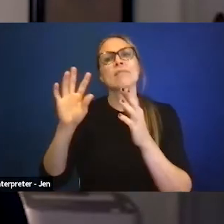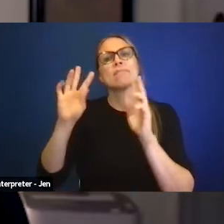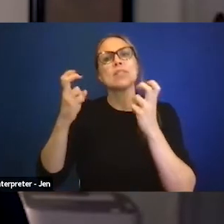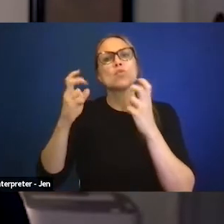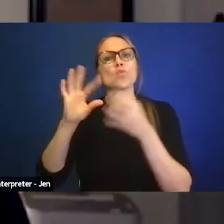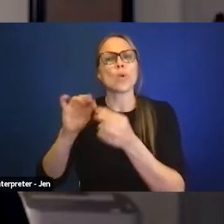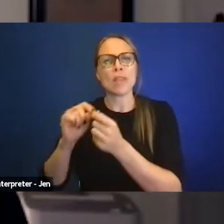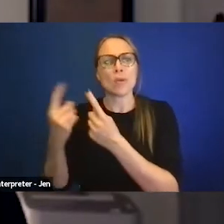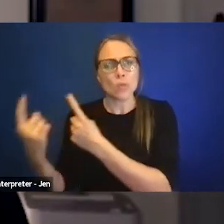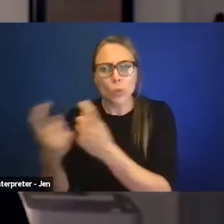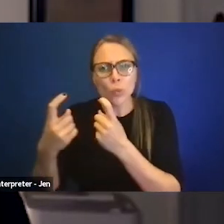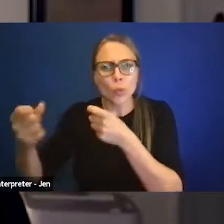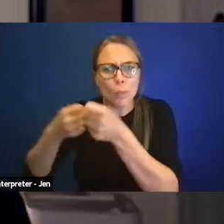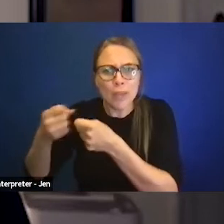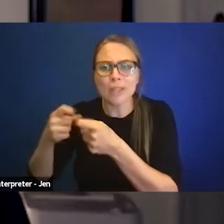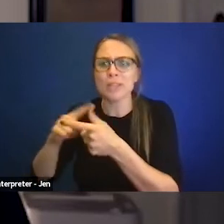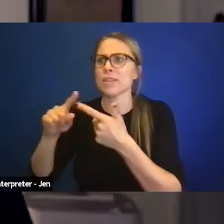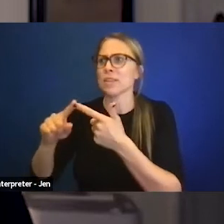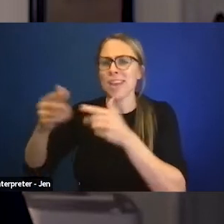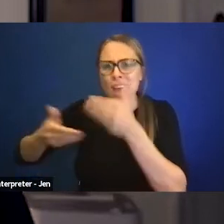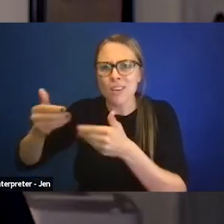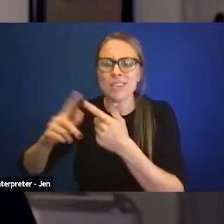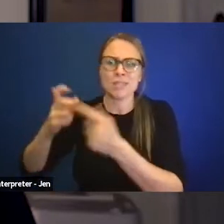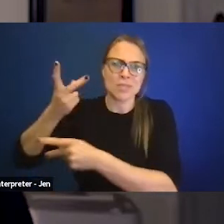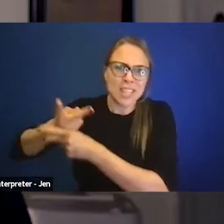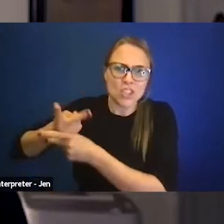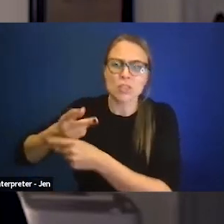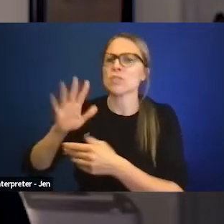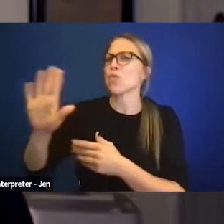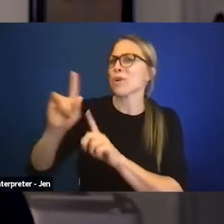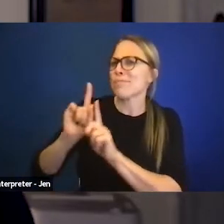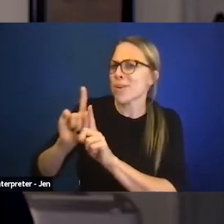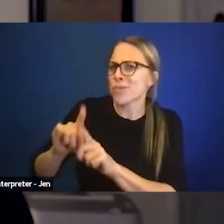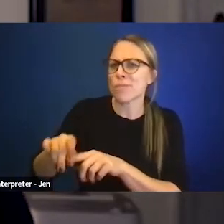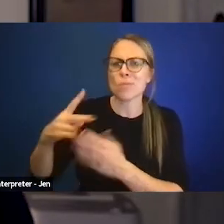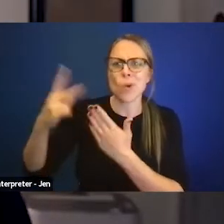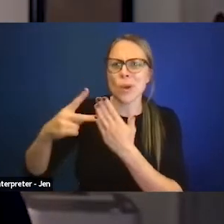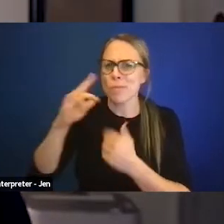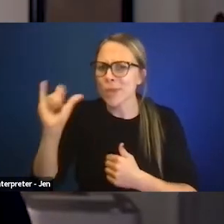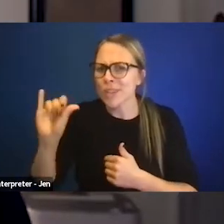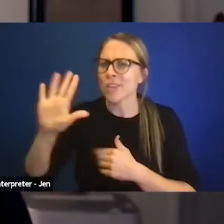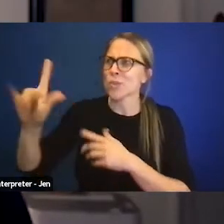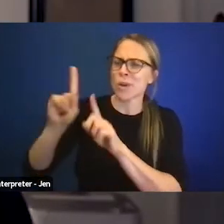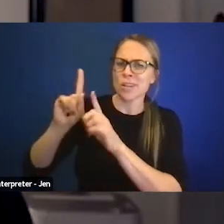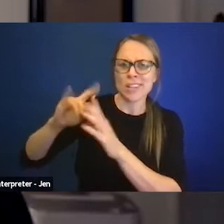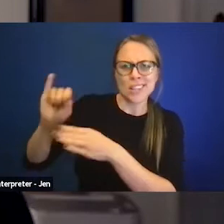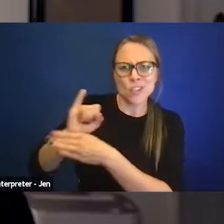what they're doing with their internship programs, their mentorship programs, looking at disability truly as a diverse issue,